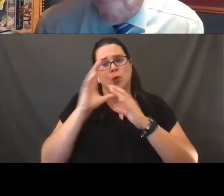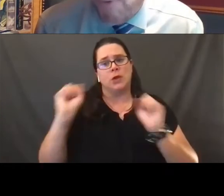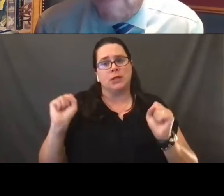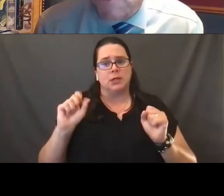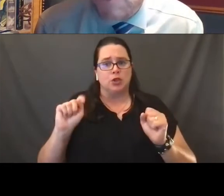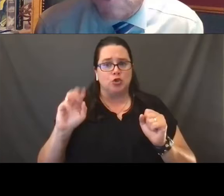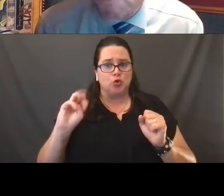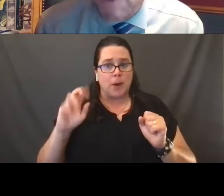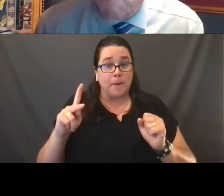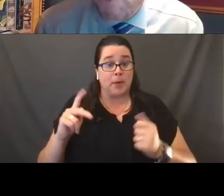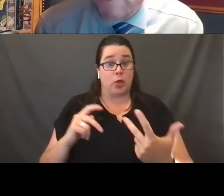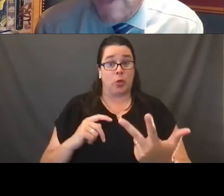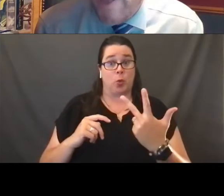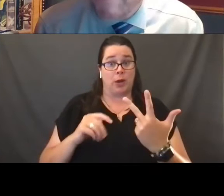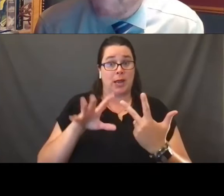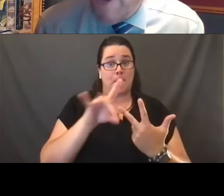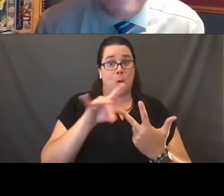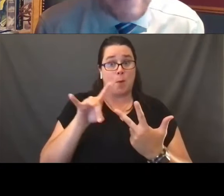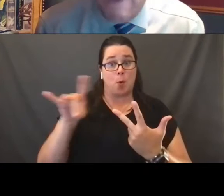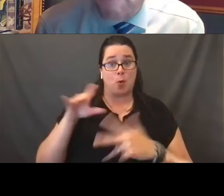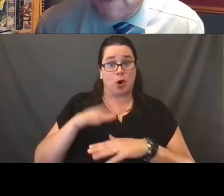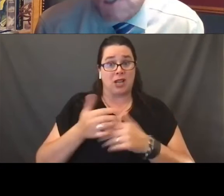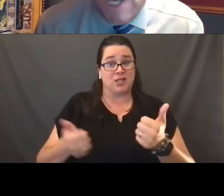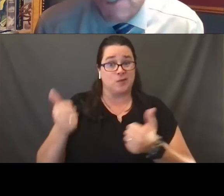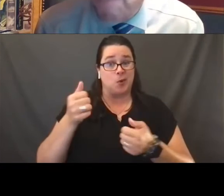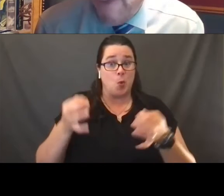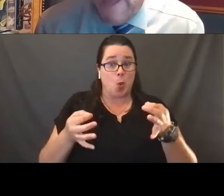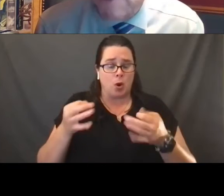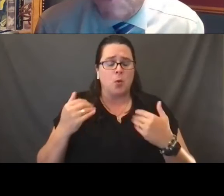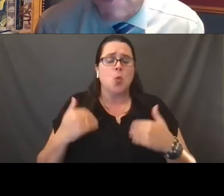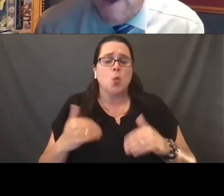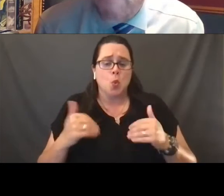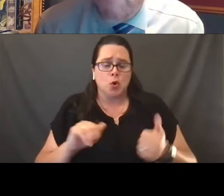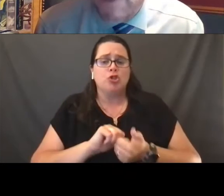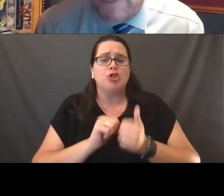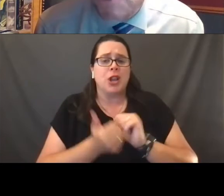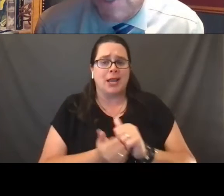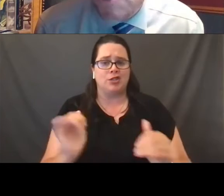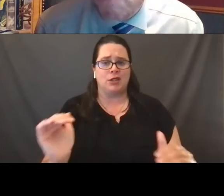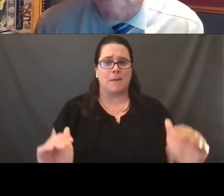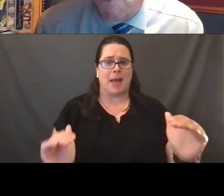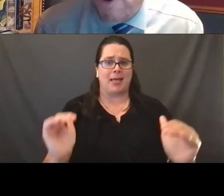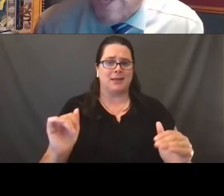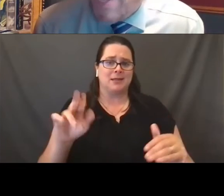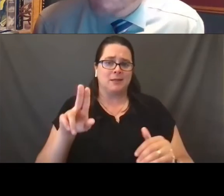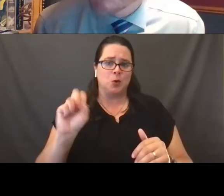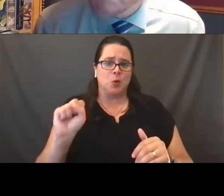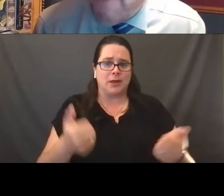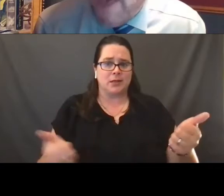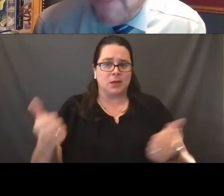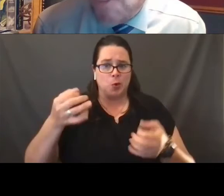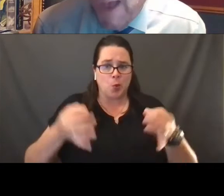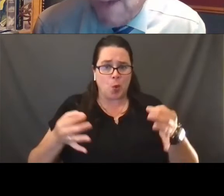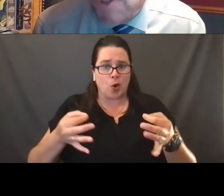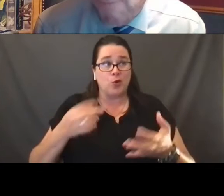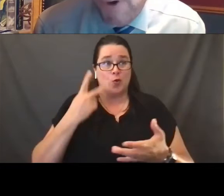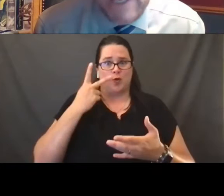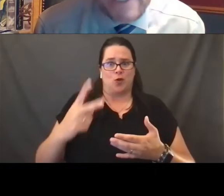three appointments to the Supreme Court that have undeniably changed the balance of the United States Supreme Court. You saw that this past summer